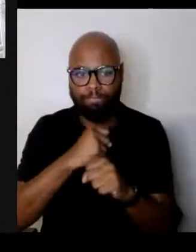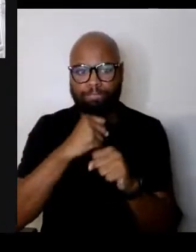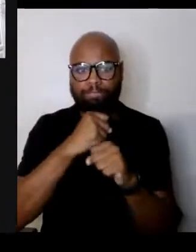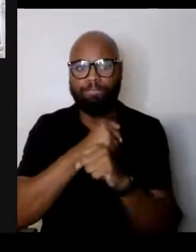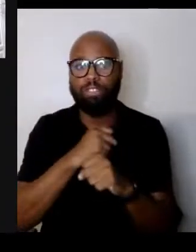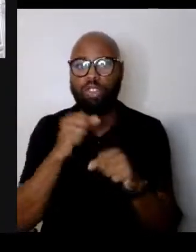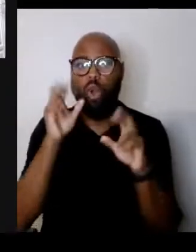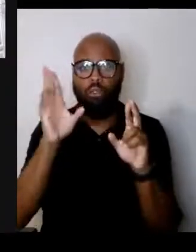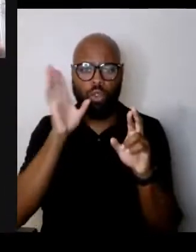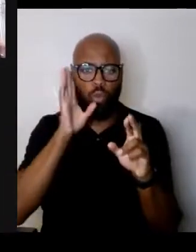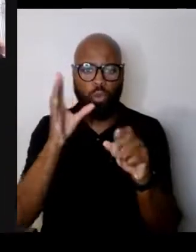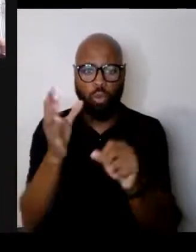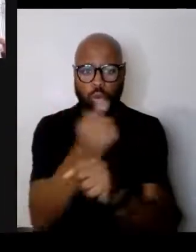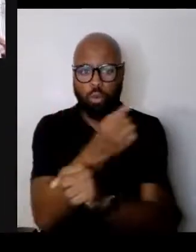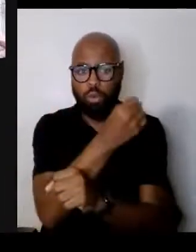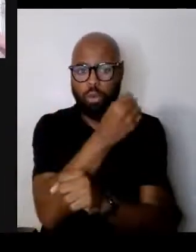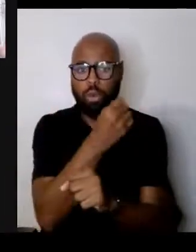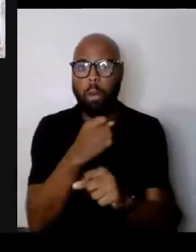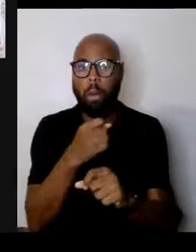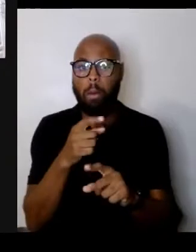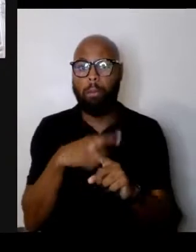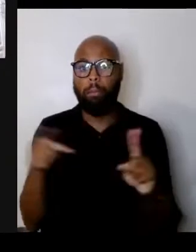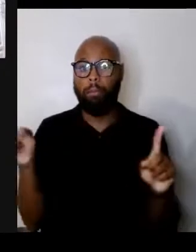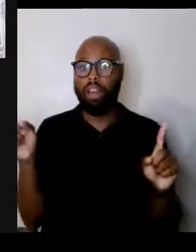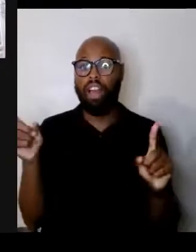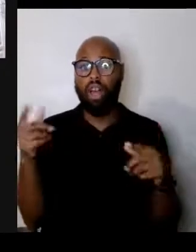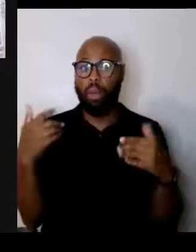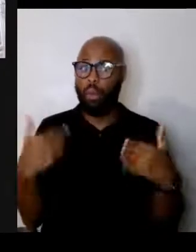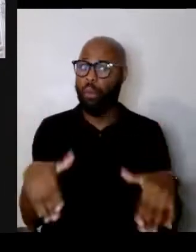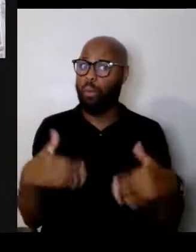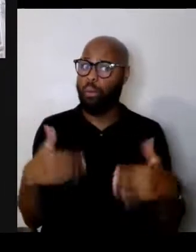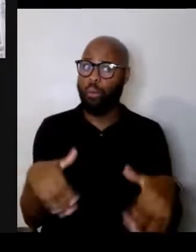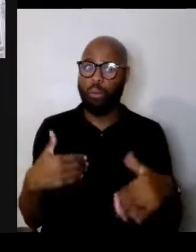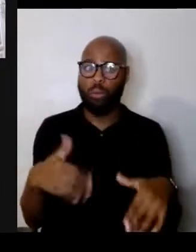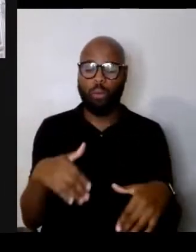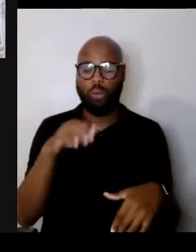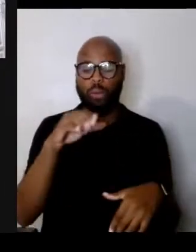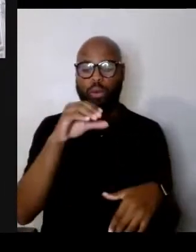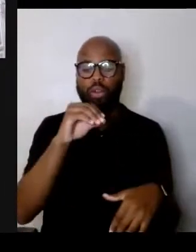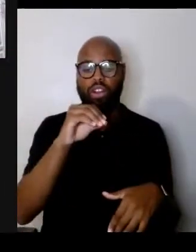but the odds are really great against him but he's doing a good job.